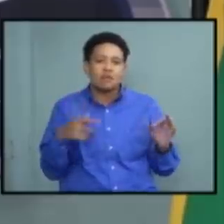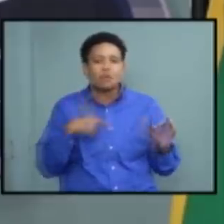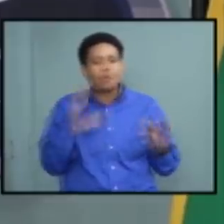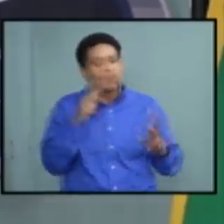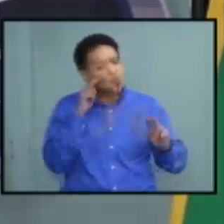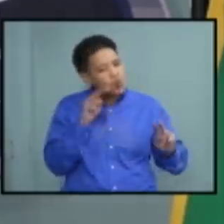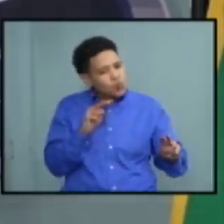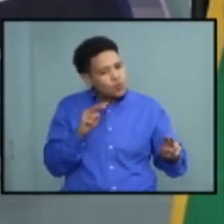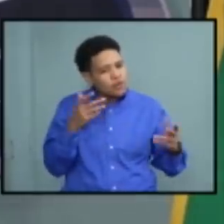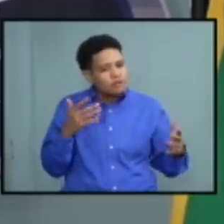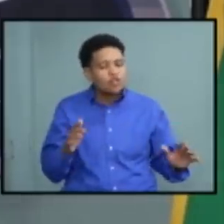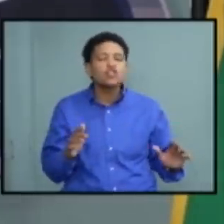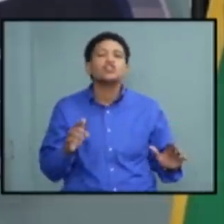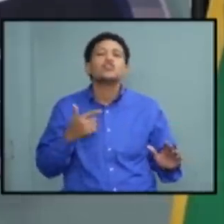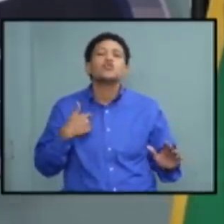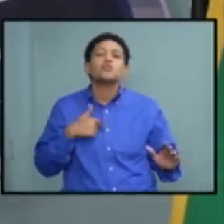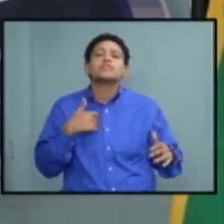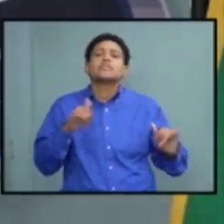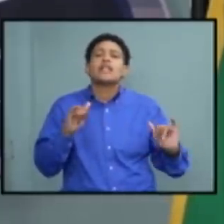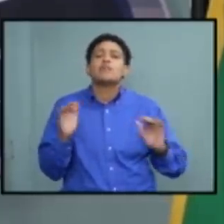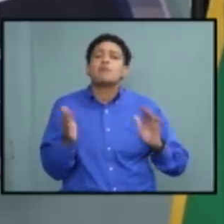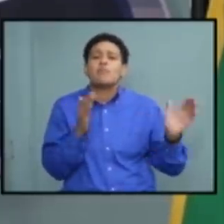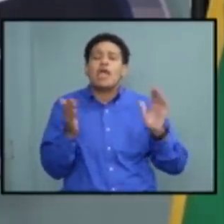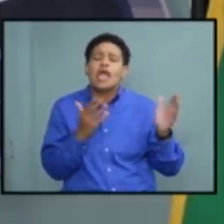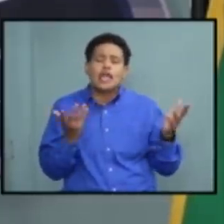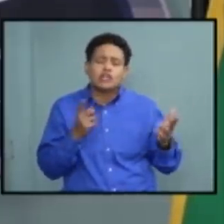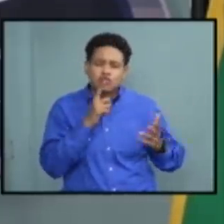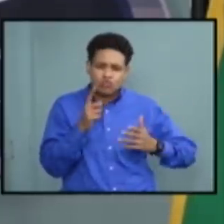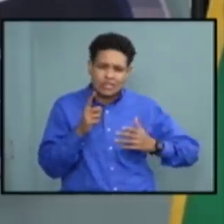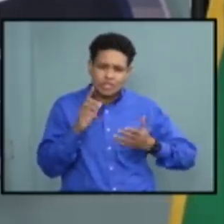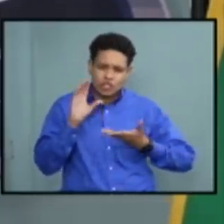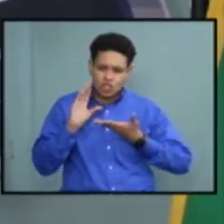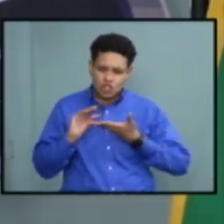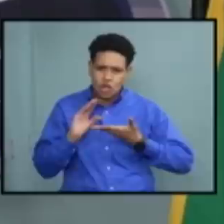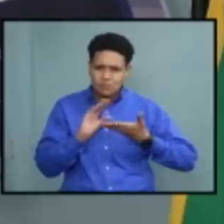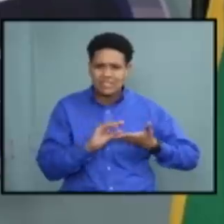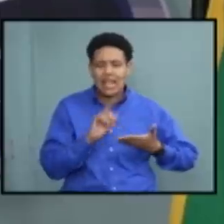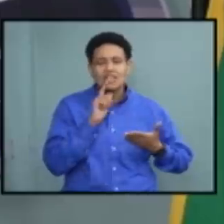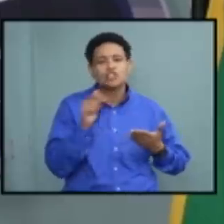well and we are prepared to subsidize the transportation for the students